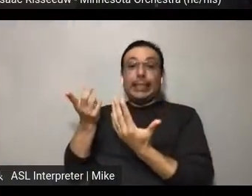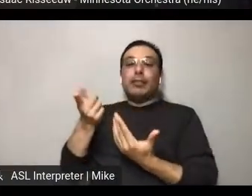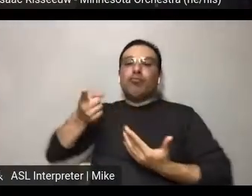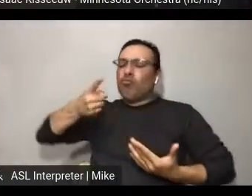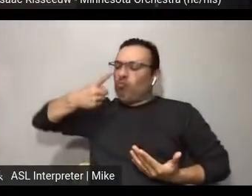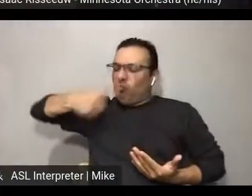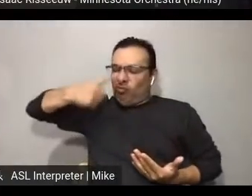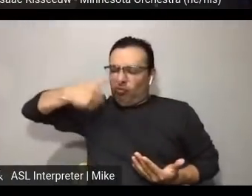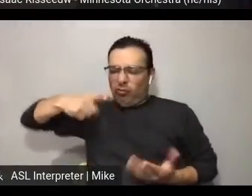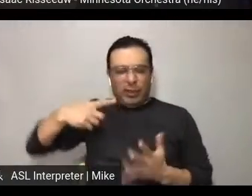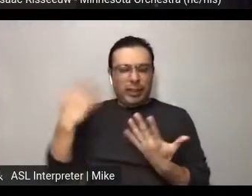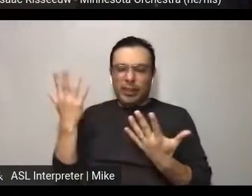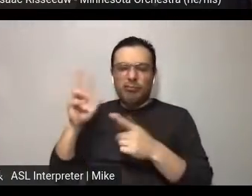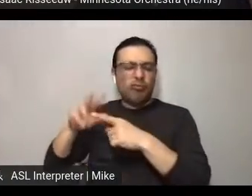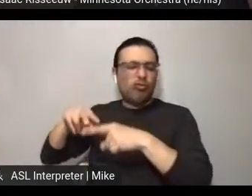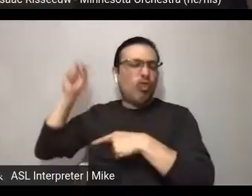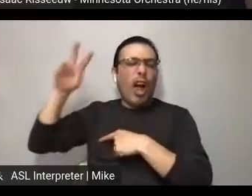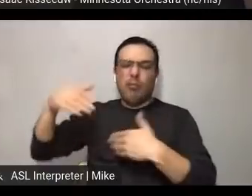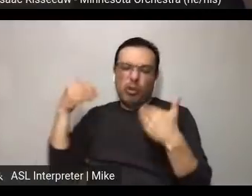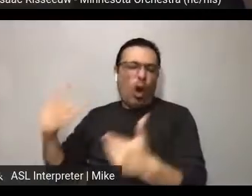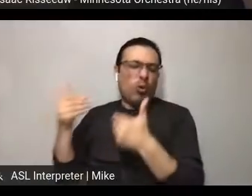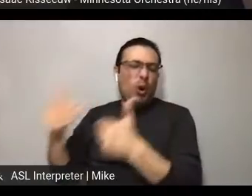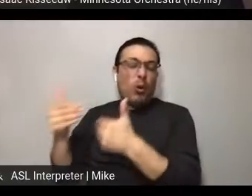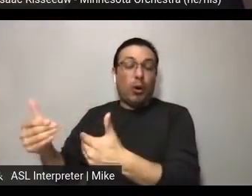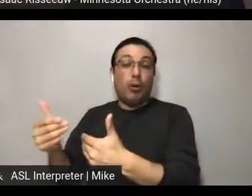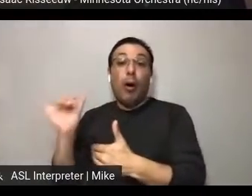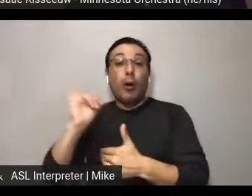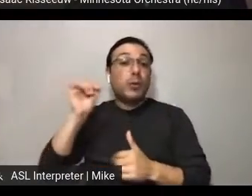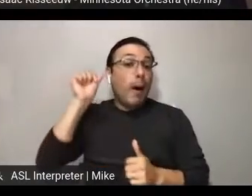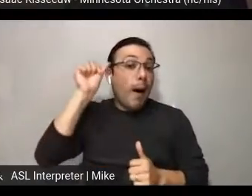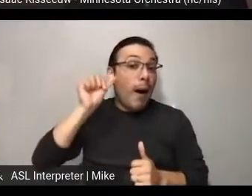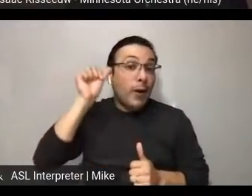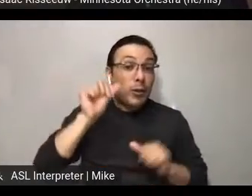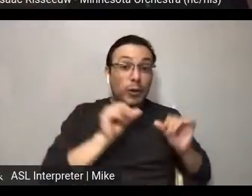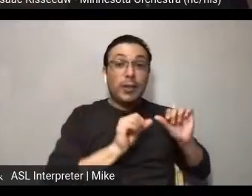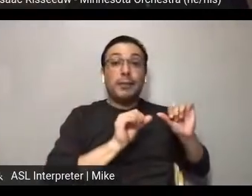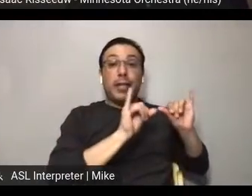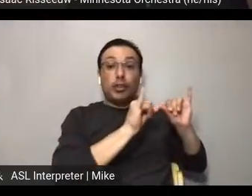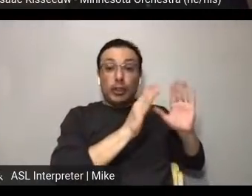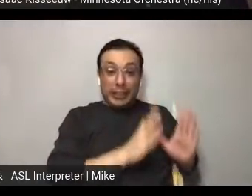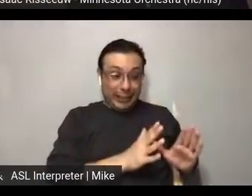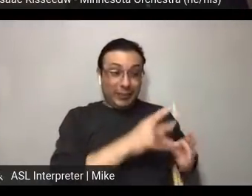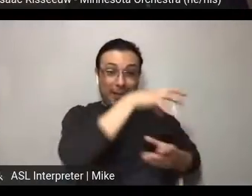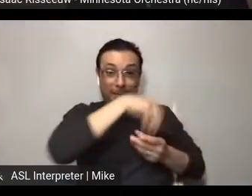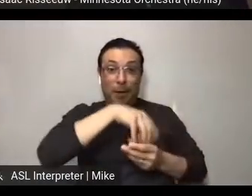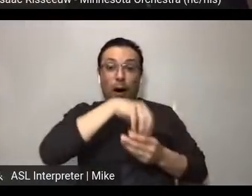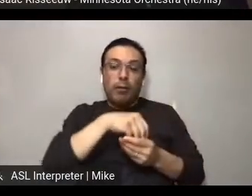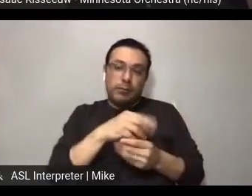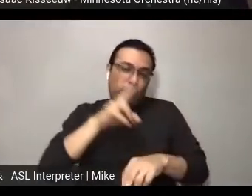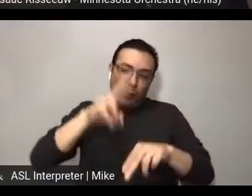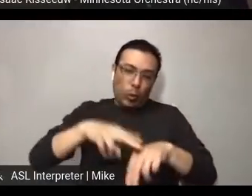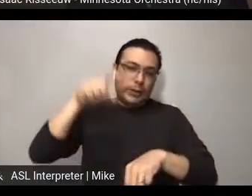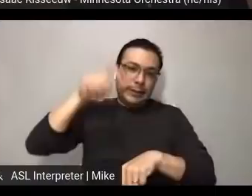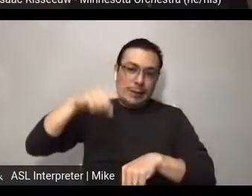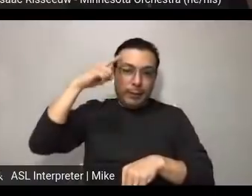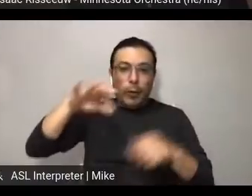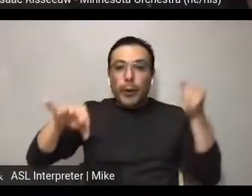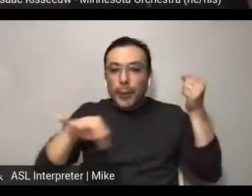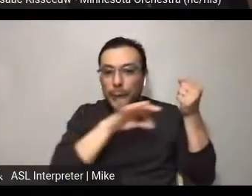course, we also have audio engineers on staff, as well, which is very critical, obviously, with an orchestra! I really think, you know,